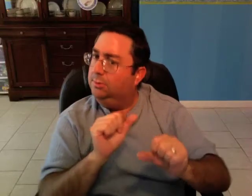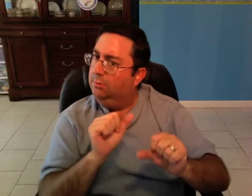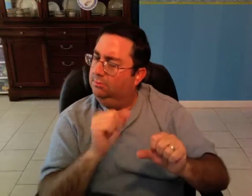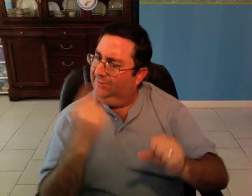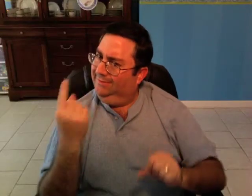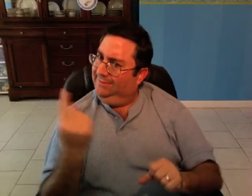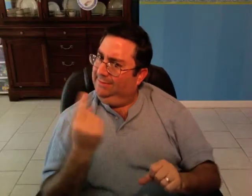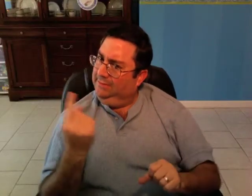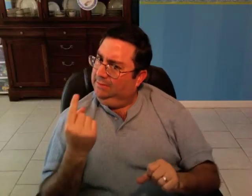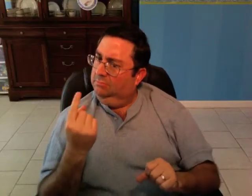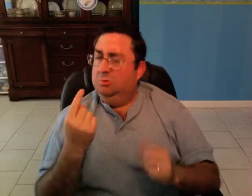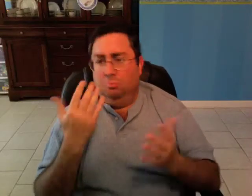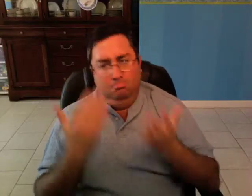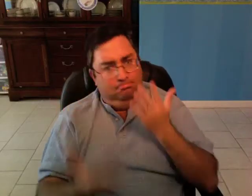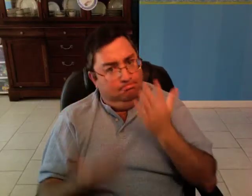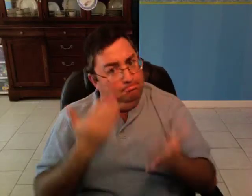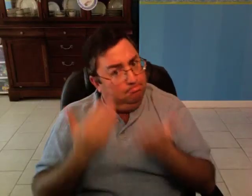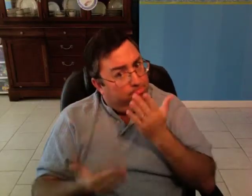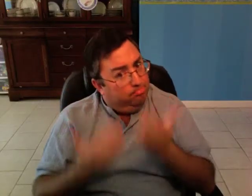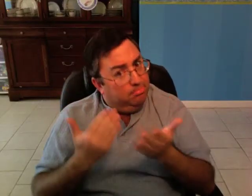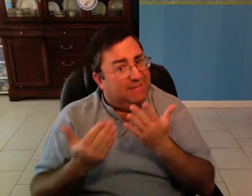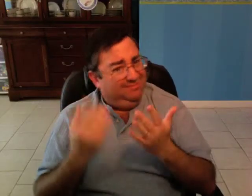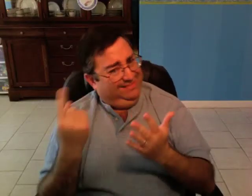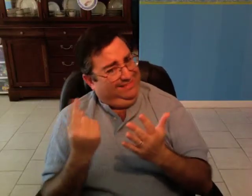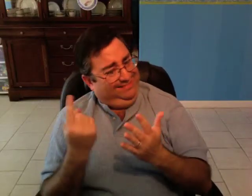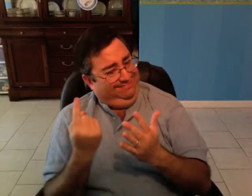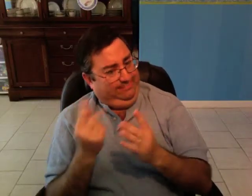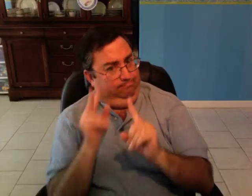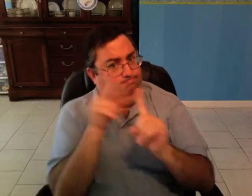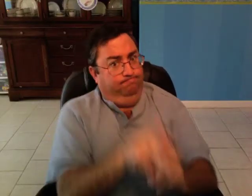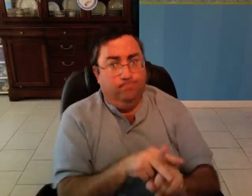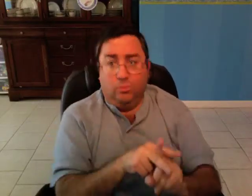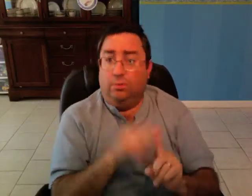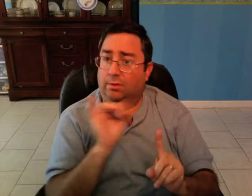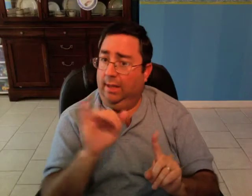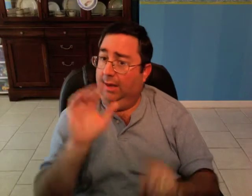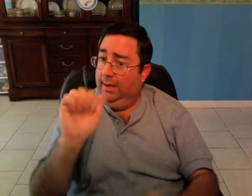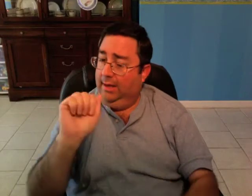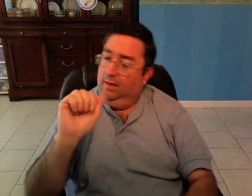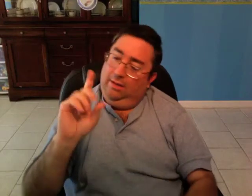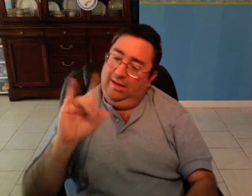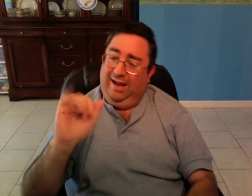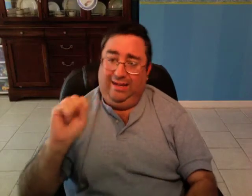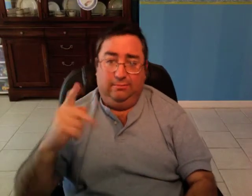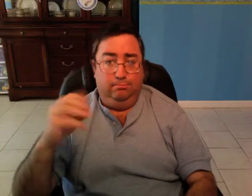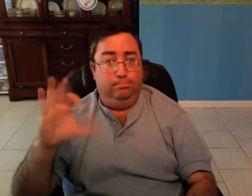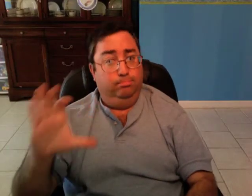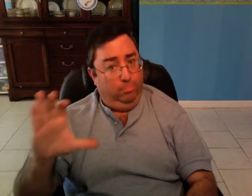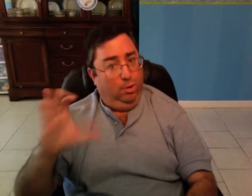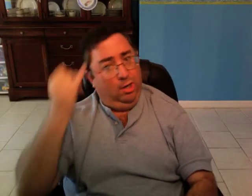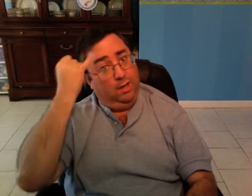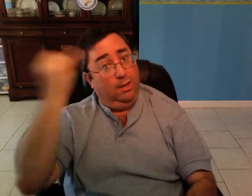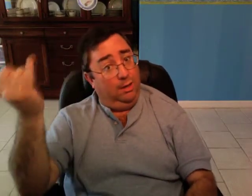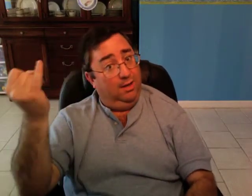So maybe there is something to that idea of Deaf people as "diasporic".